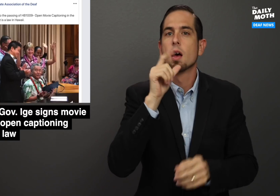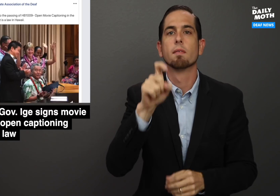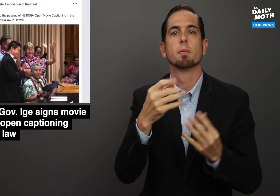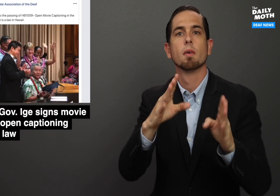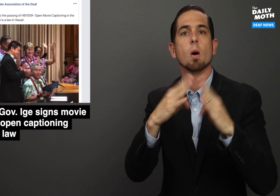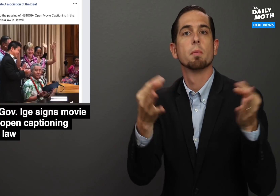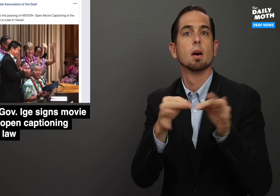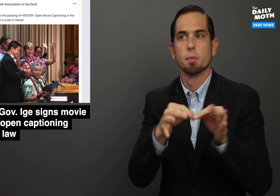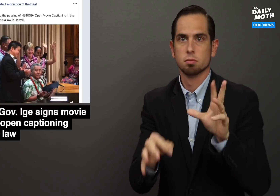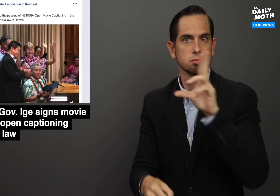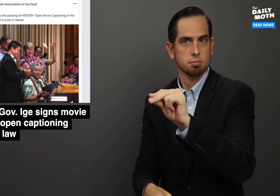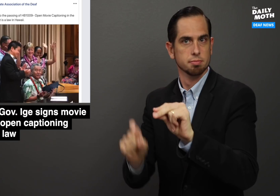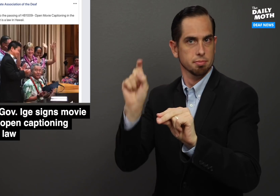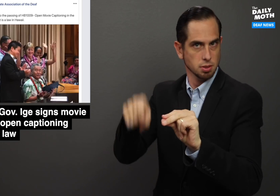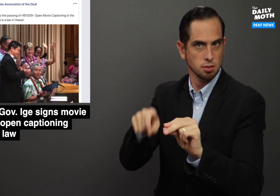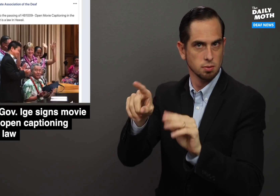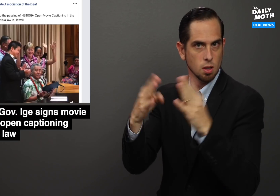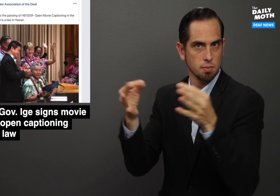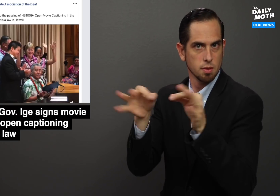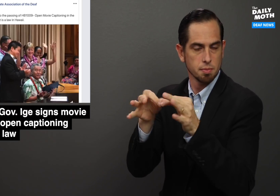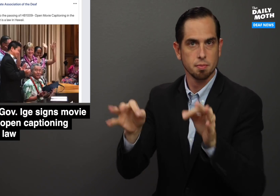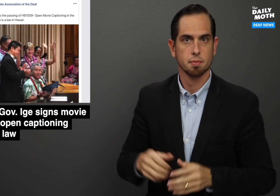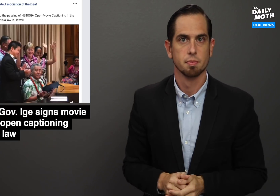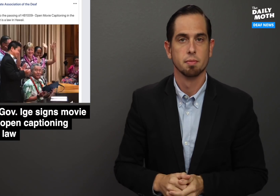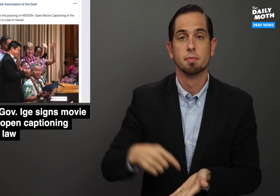in lieu of open captioning. They are required to provide open captioning.